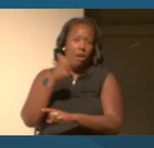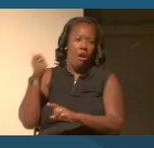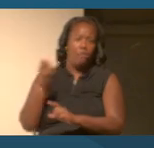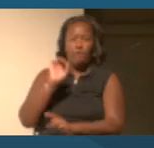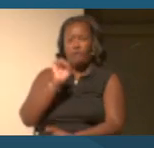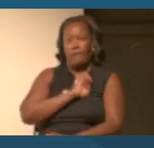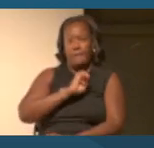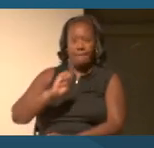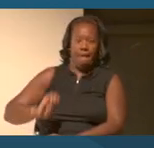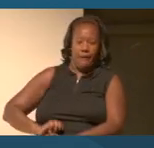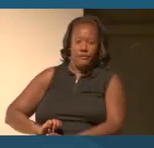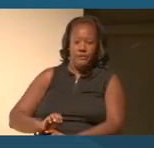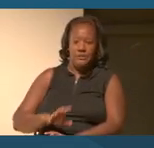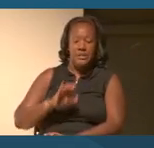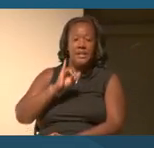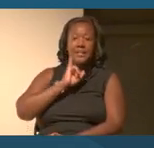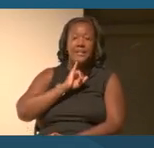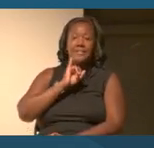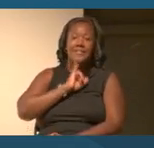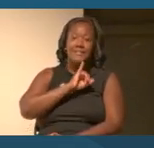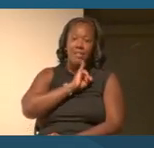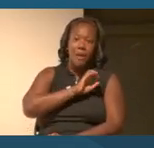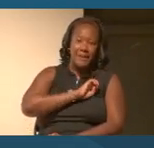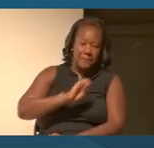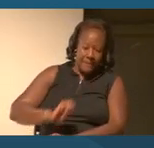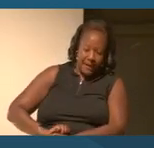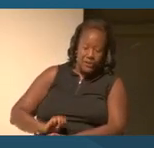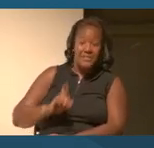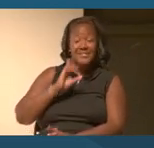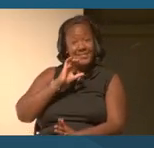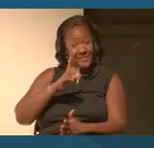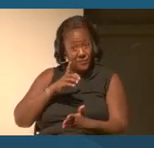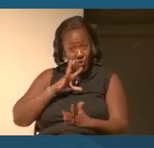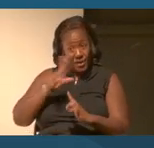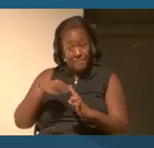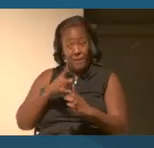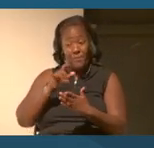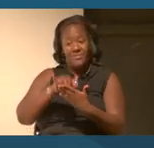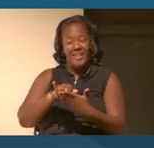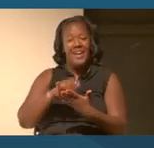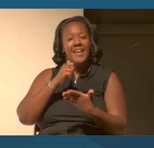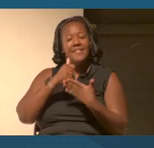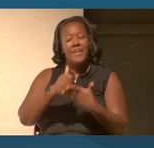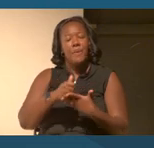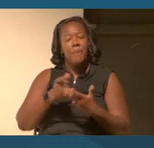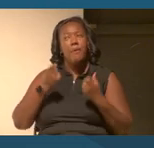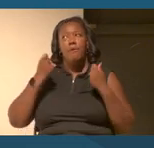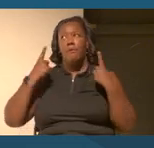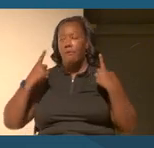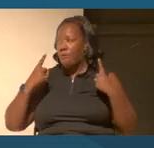Understanding the Islamic empire helps foreground almost all of these conversations. What a dramatic difference that makes.